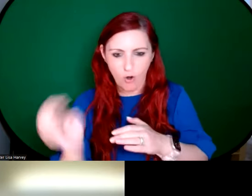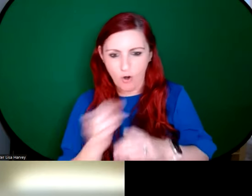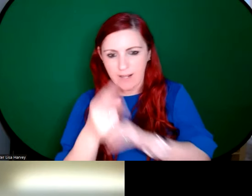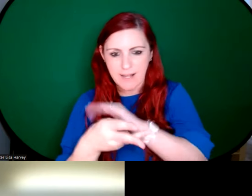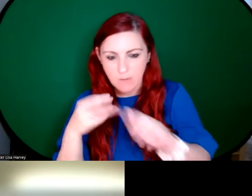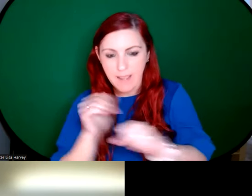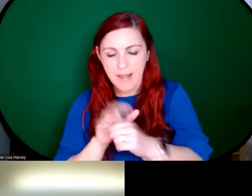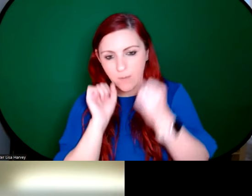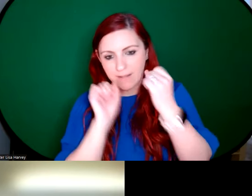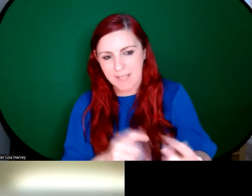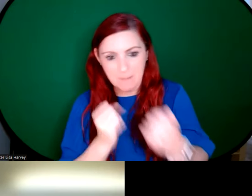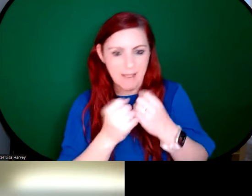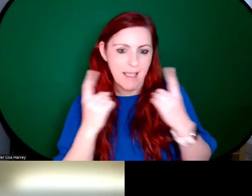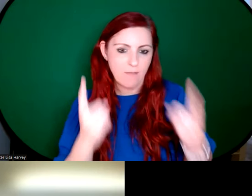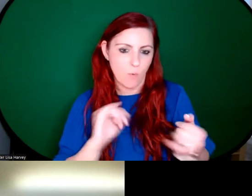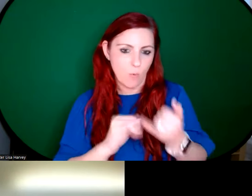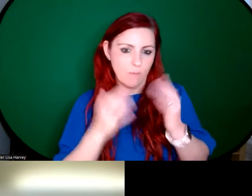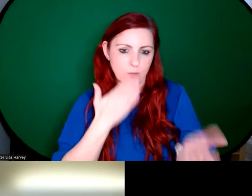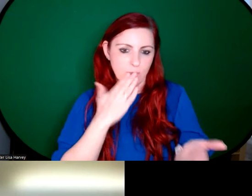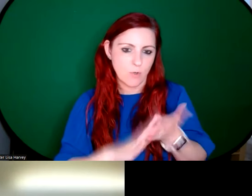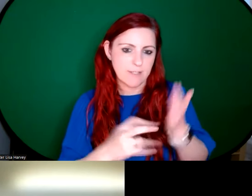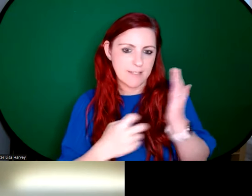I'll email everybody who's booked a ticket for this, whether they're here today